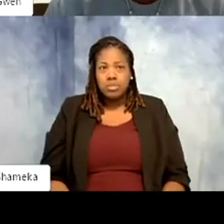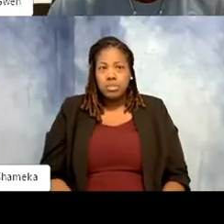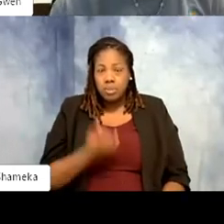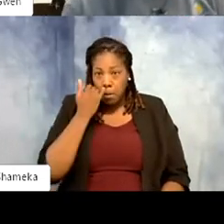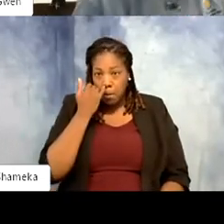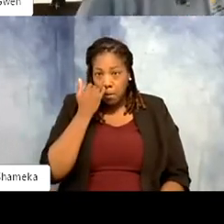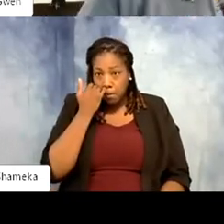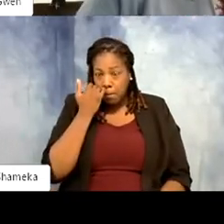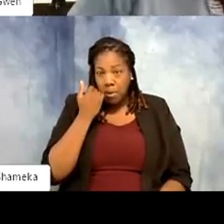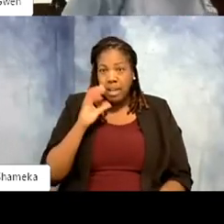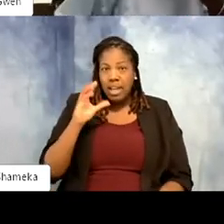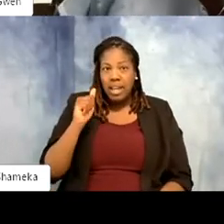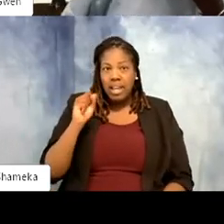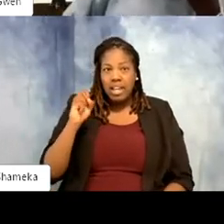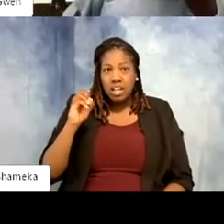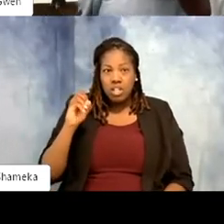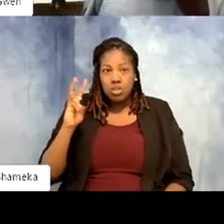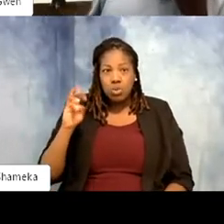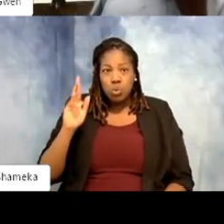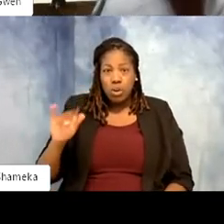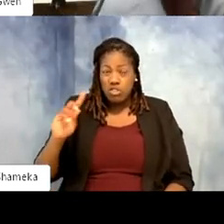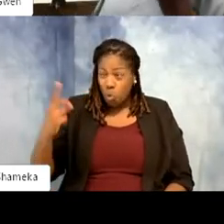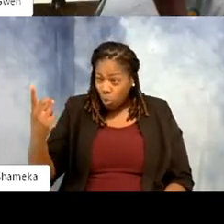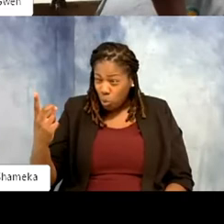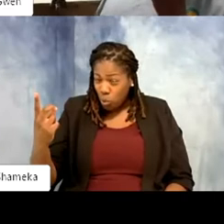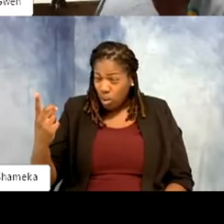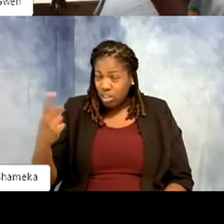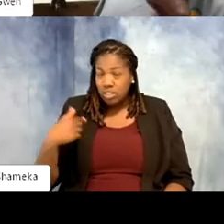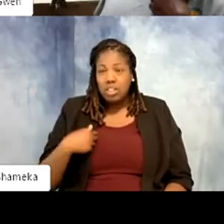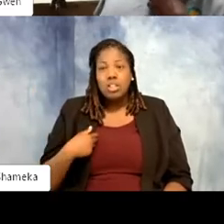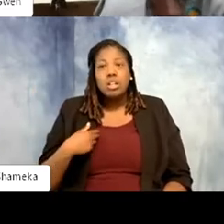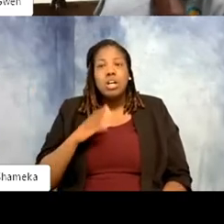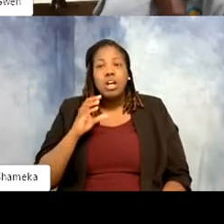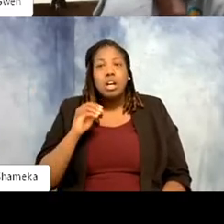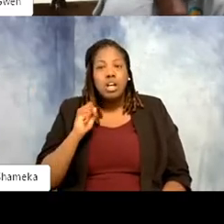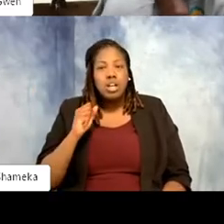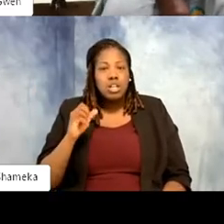Shellie: And is cassowary the only bird that we have like that? >>Gwen: So our cassowary is our most dangerous bird that